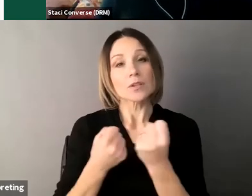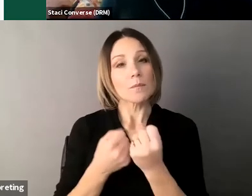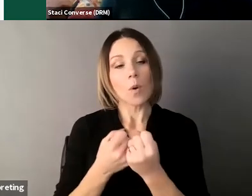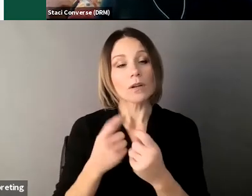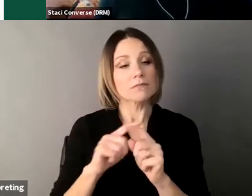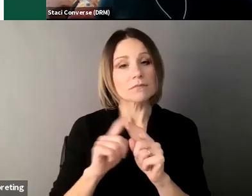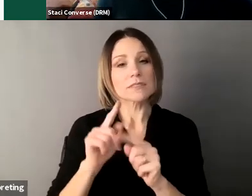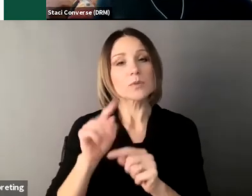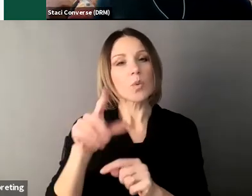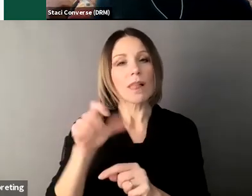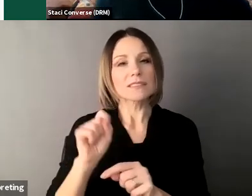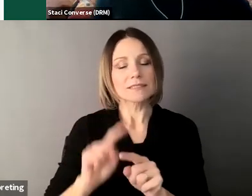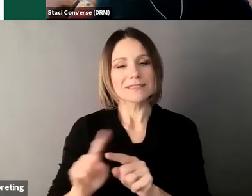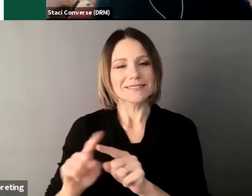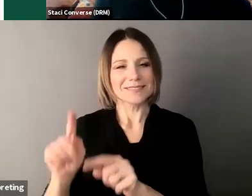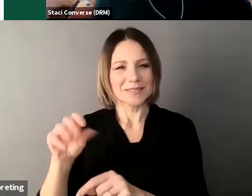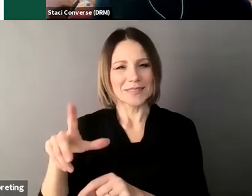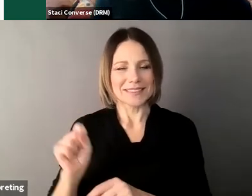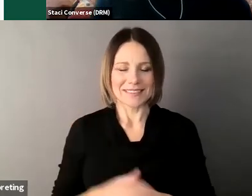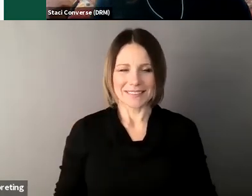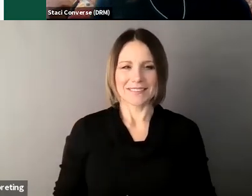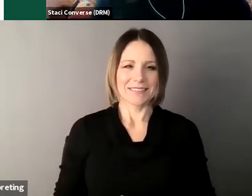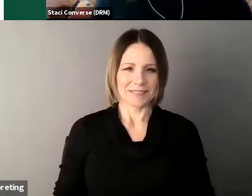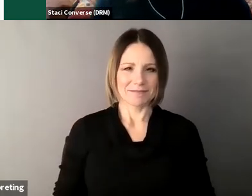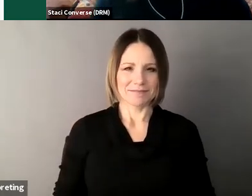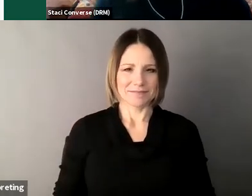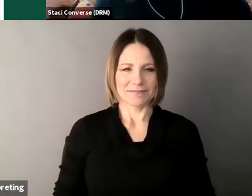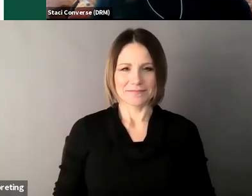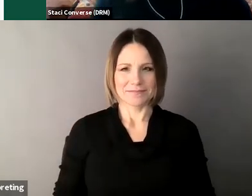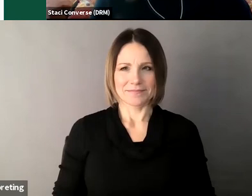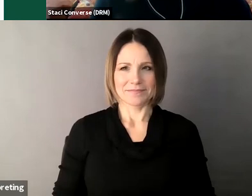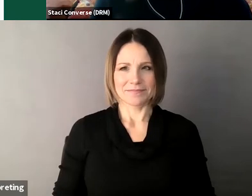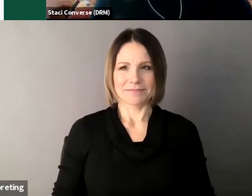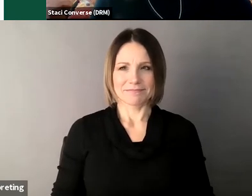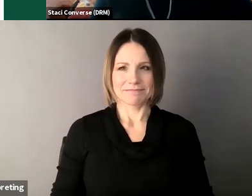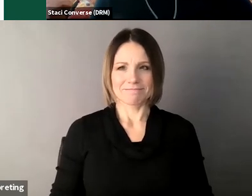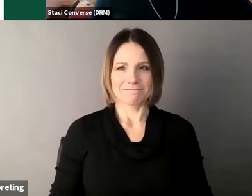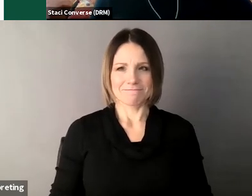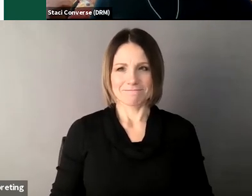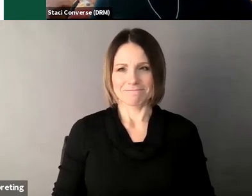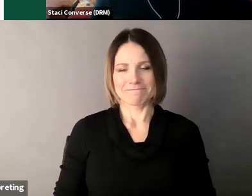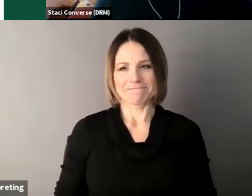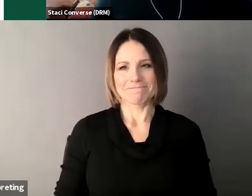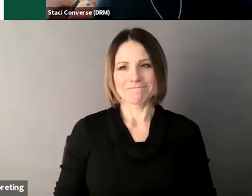pretty identical to less restrictive alternatives that are considered um in the probate code but